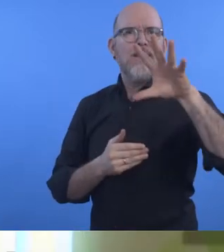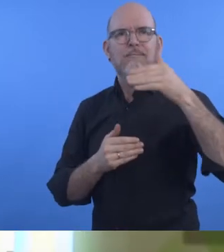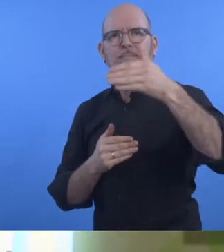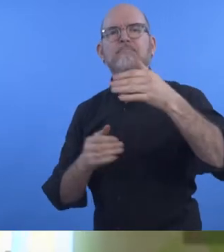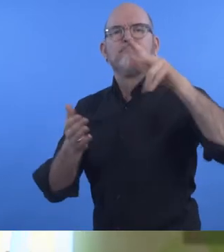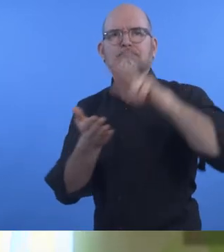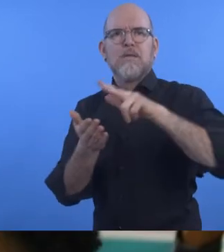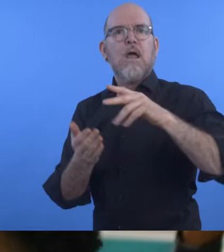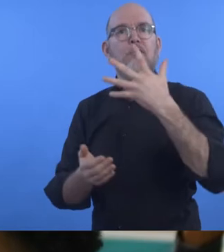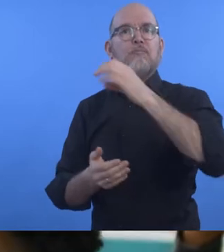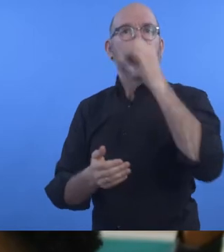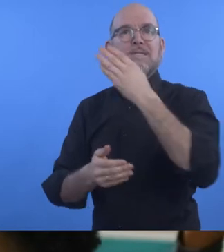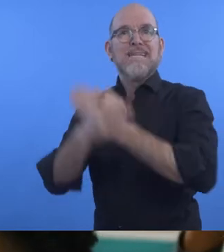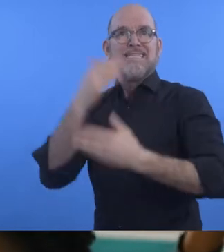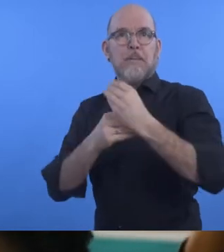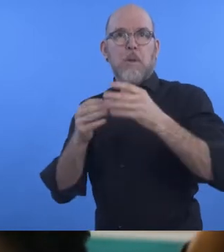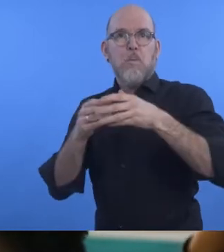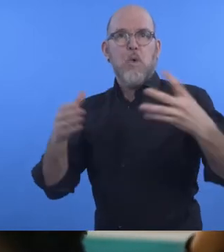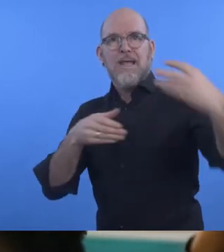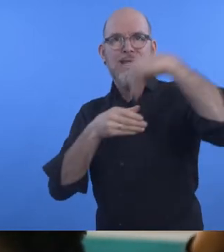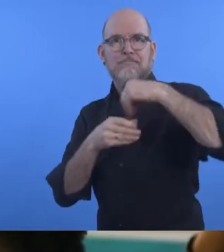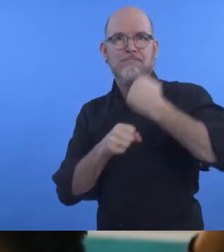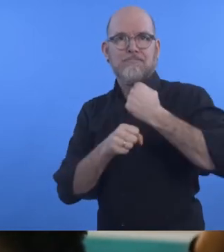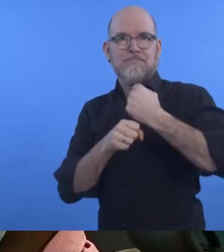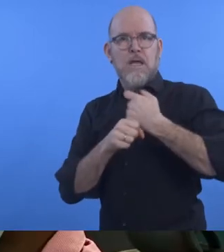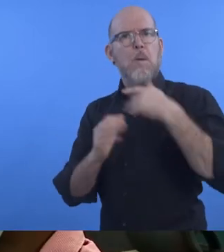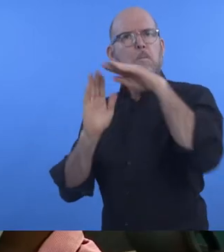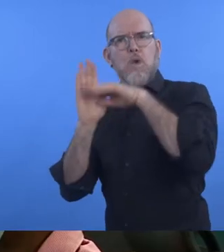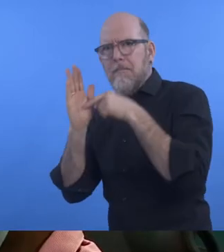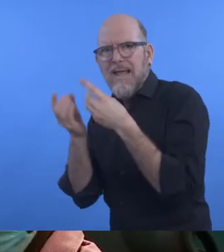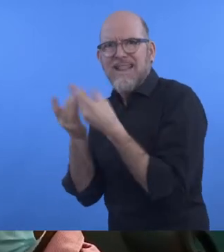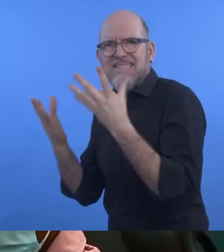in its workforce by 2025. As part of the company’s Diversity & Inclusion Programme,